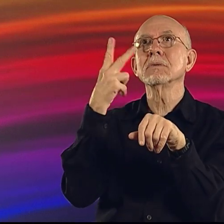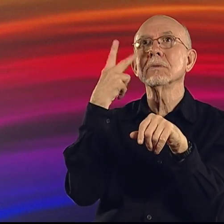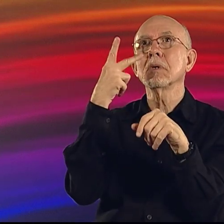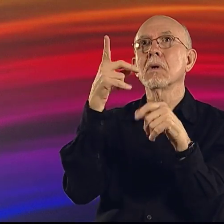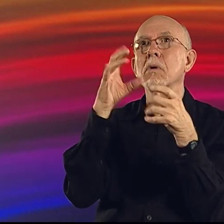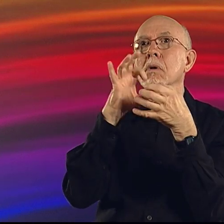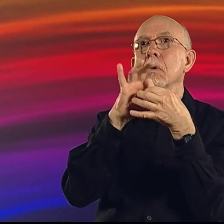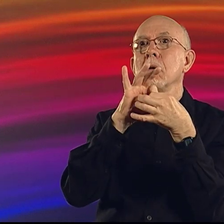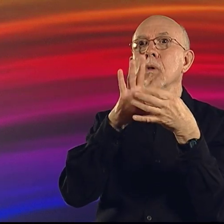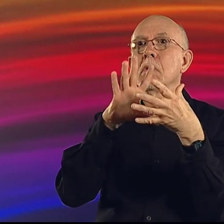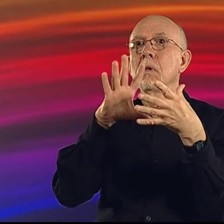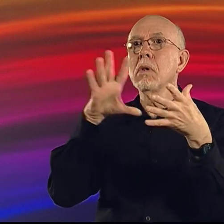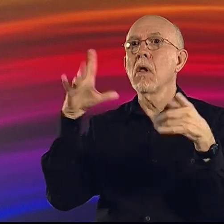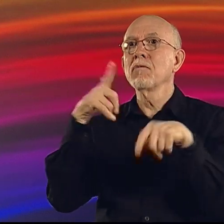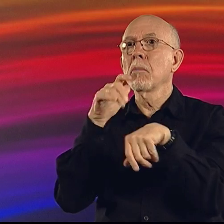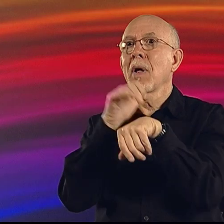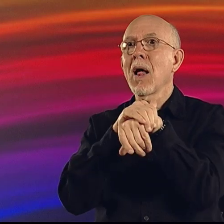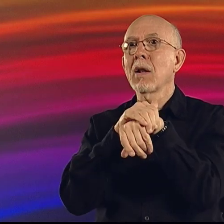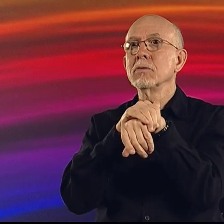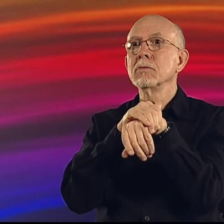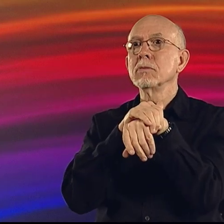felt that they were departing from English as a group.